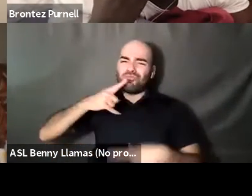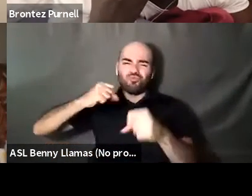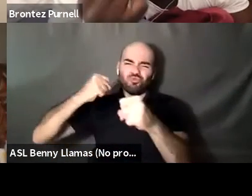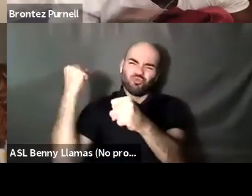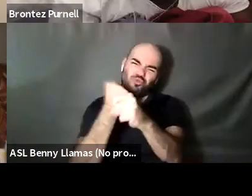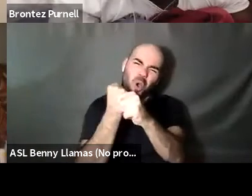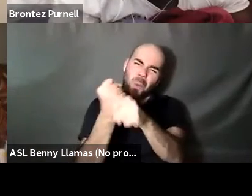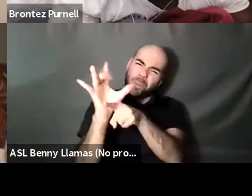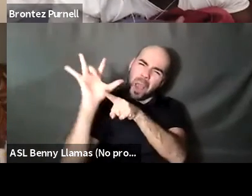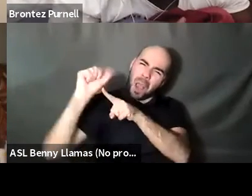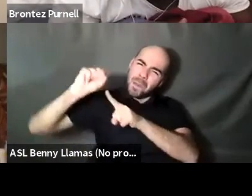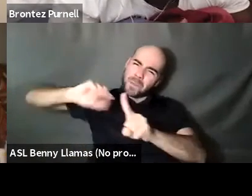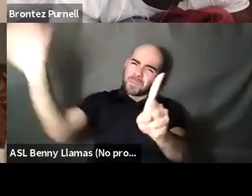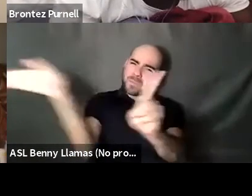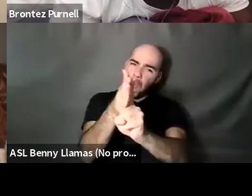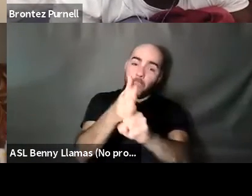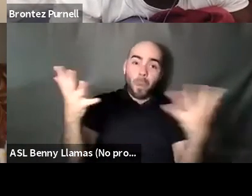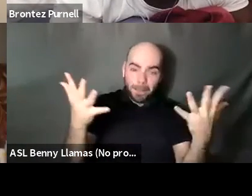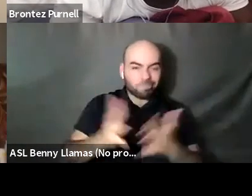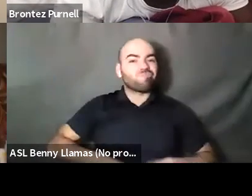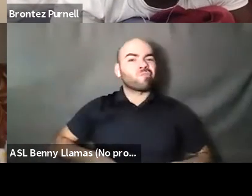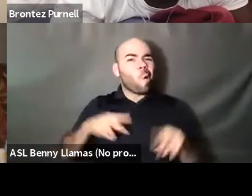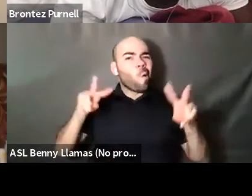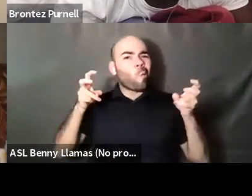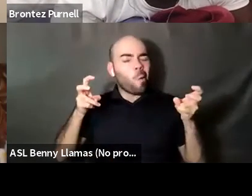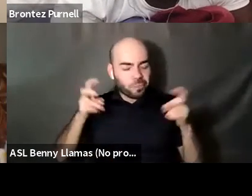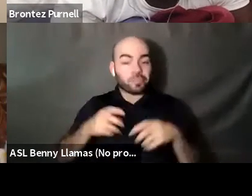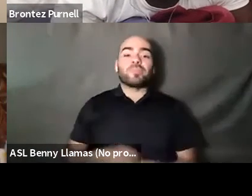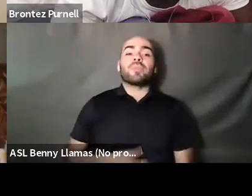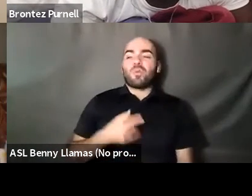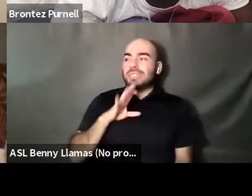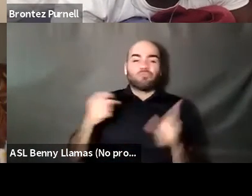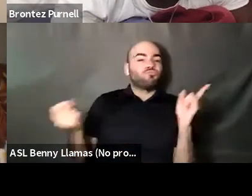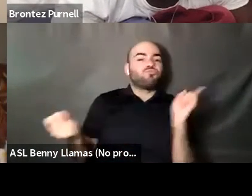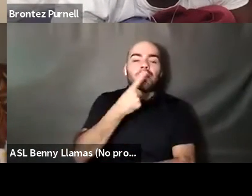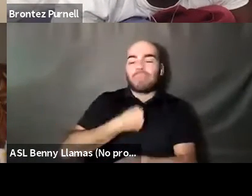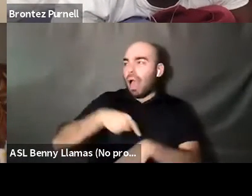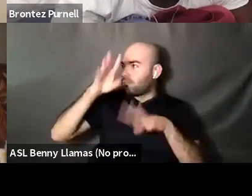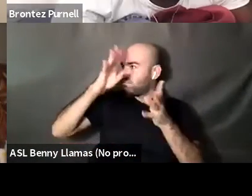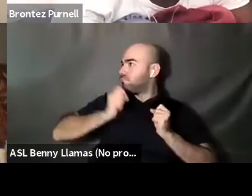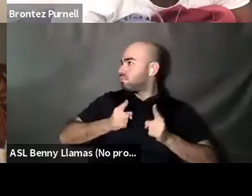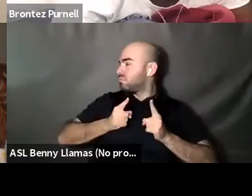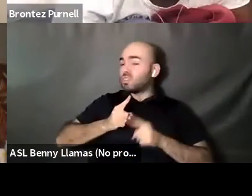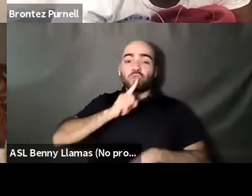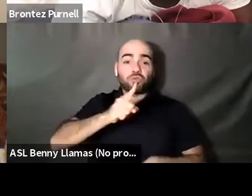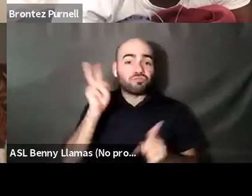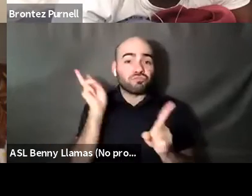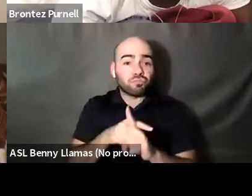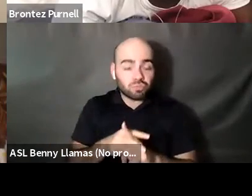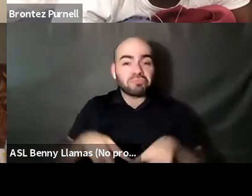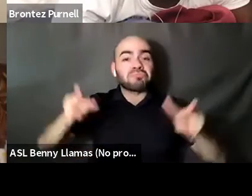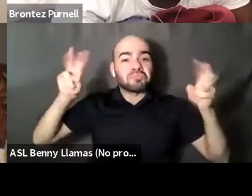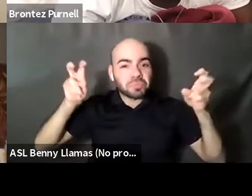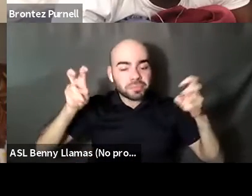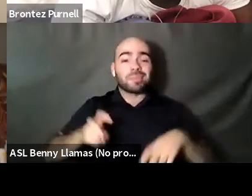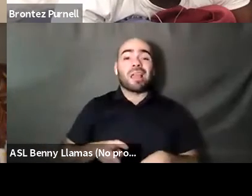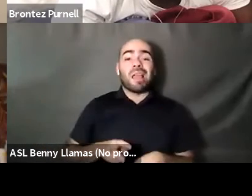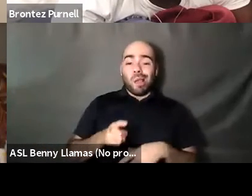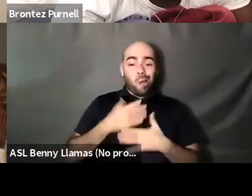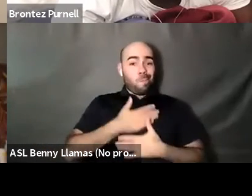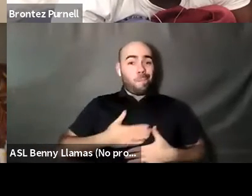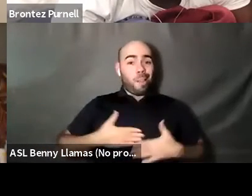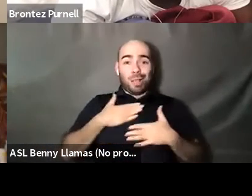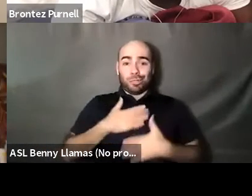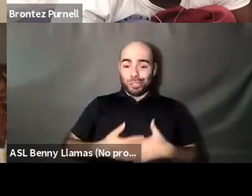Kokumo: quote that I come up with that just a random but true. And one of the quotes was the absence of pleasure does not mean the app, the presence of pleasure does not